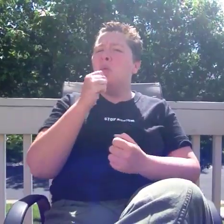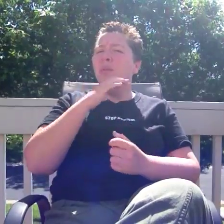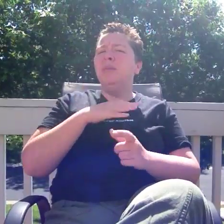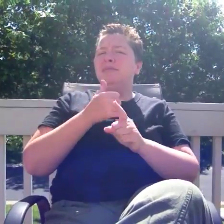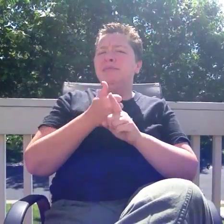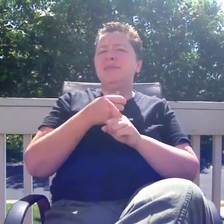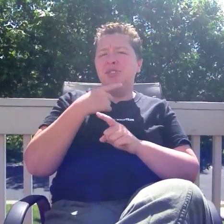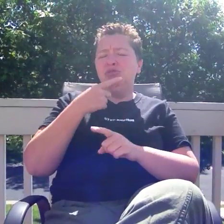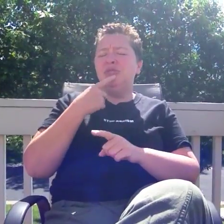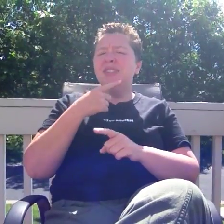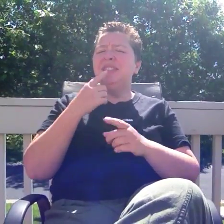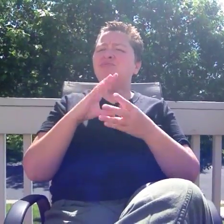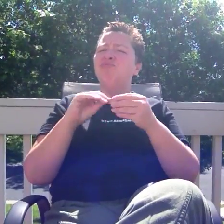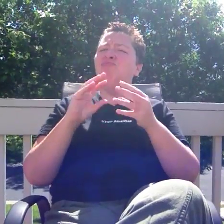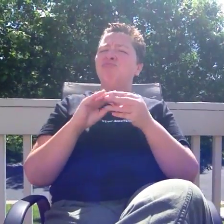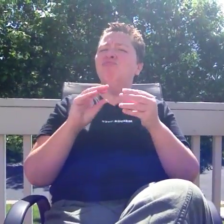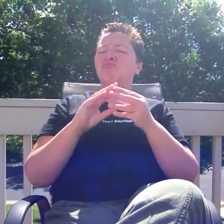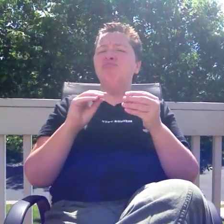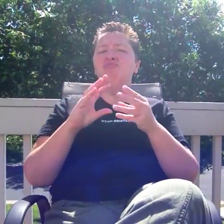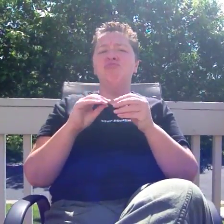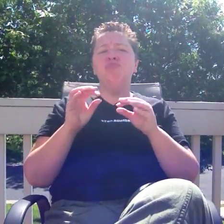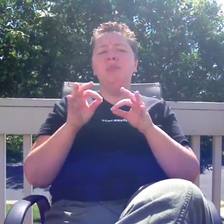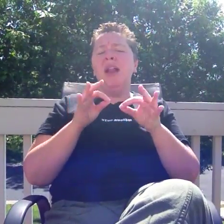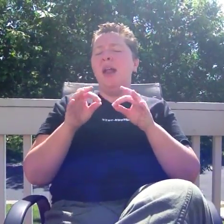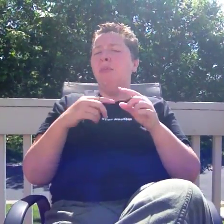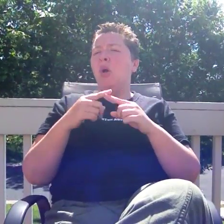hearing woman shared about a project that Deaf students did in the past,